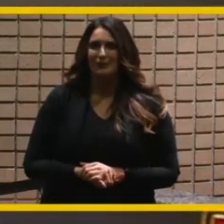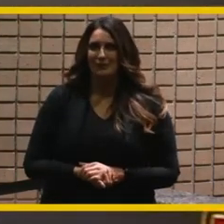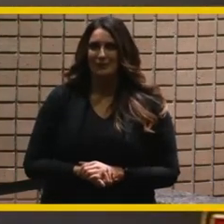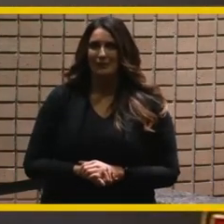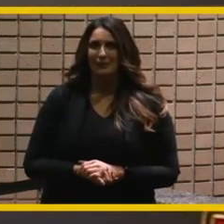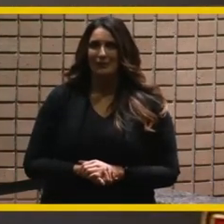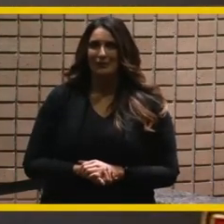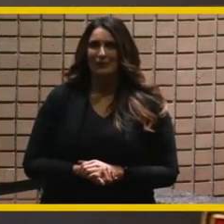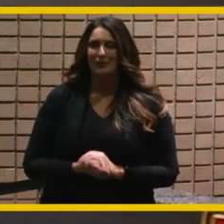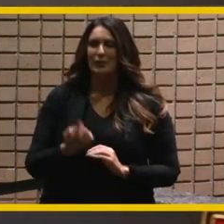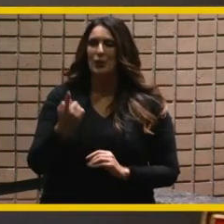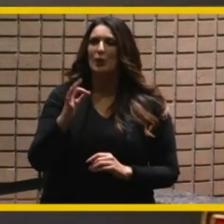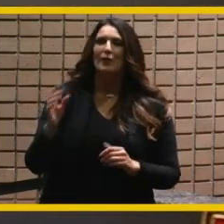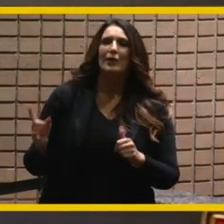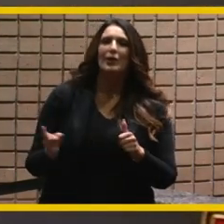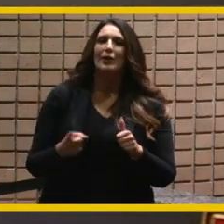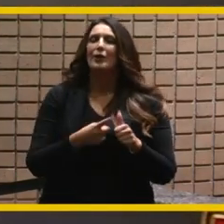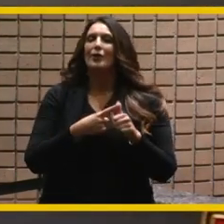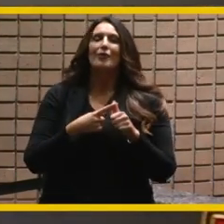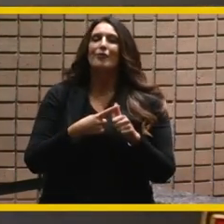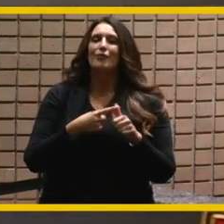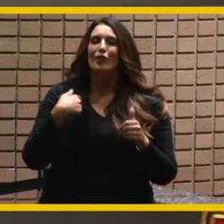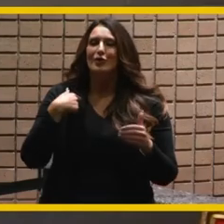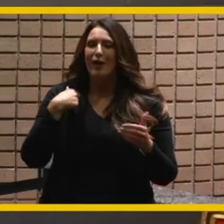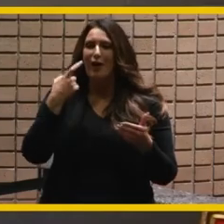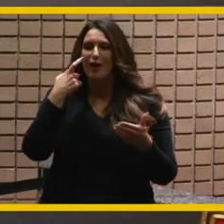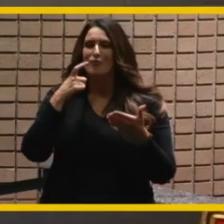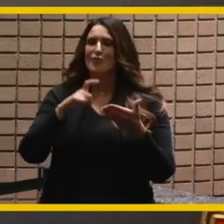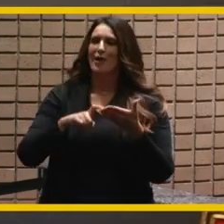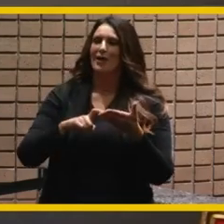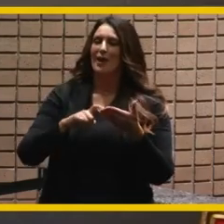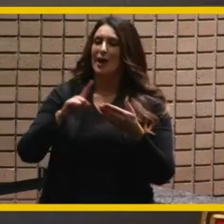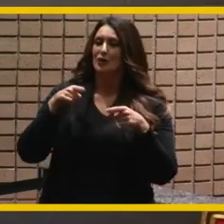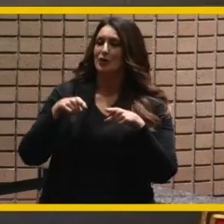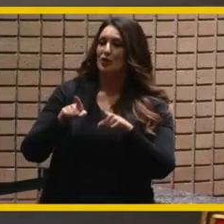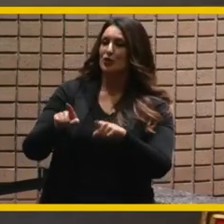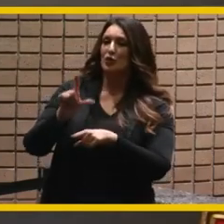one of the first times i got to really interact with mayor bailey was in 2015